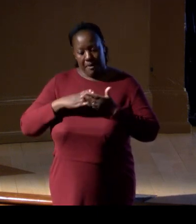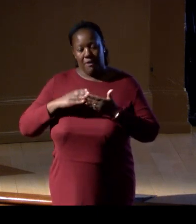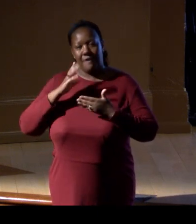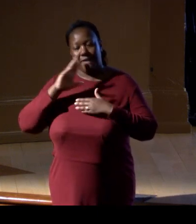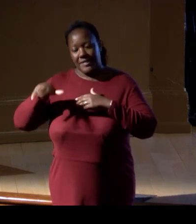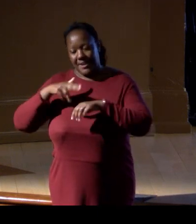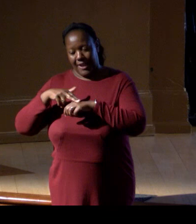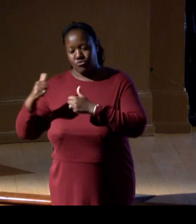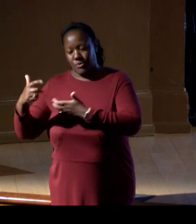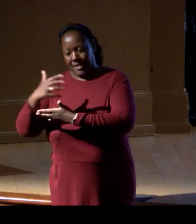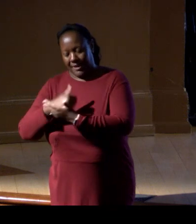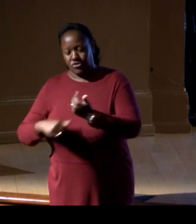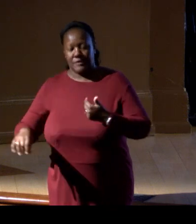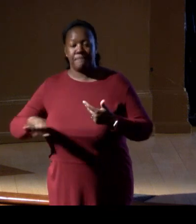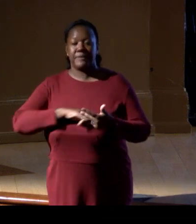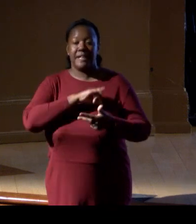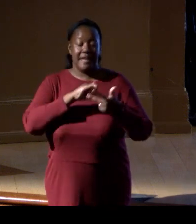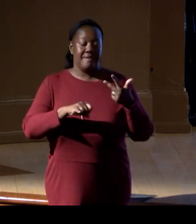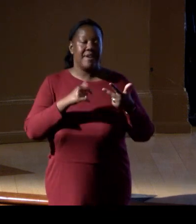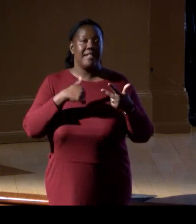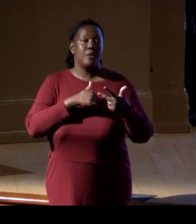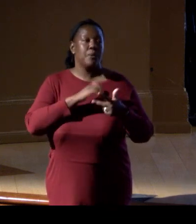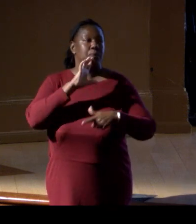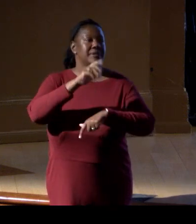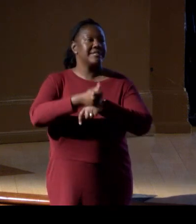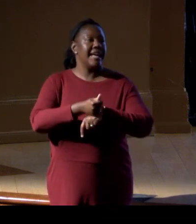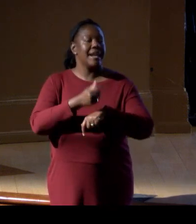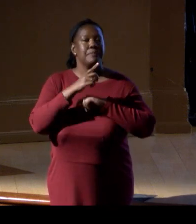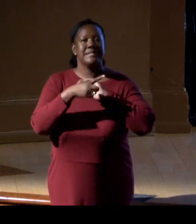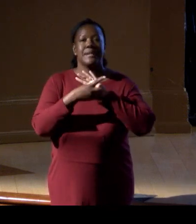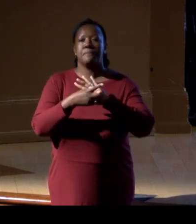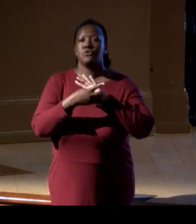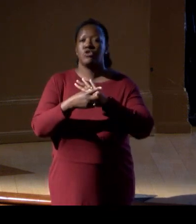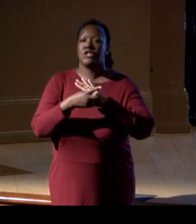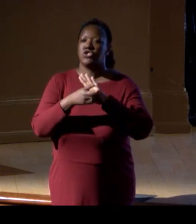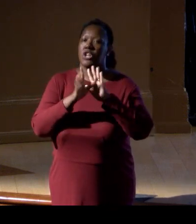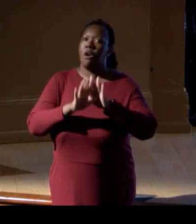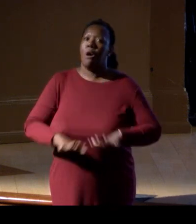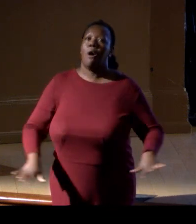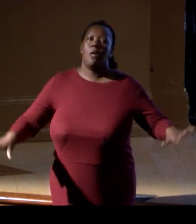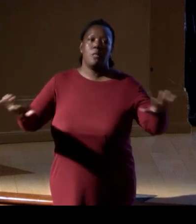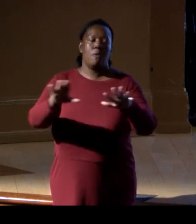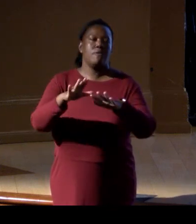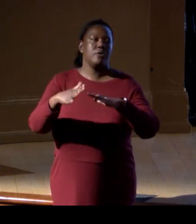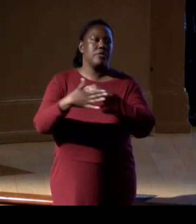Finally, we will set up demonstration sites around the country to employ these new sequencing approaches